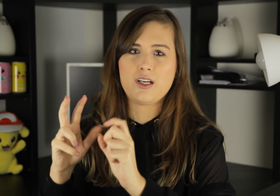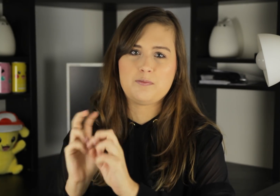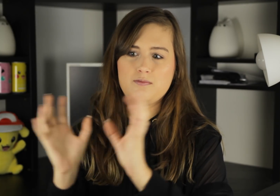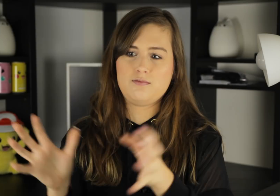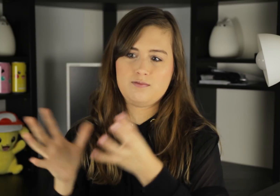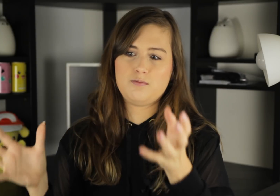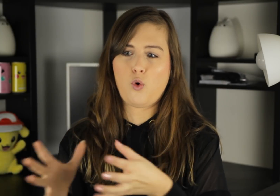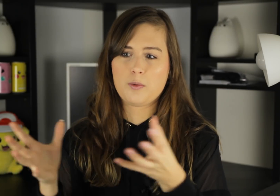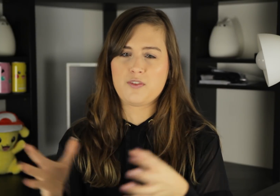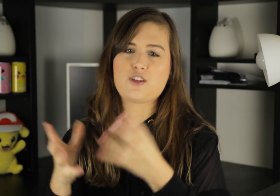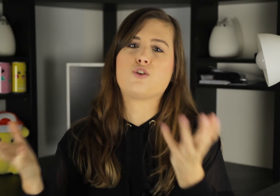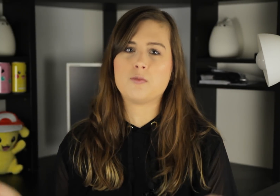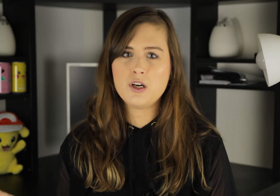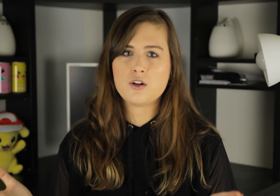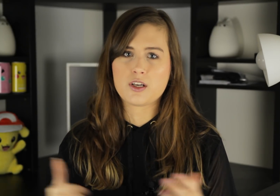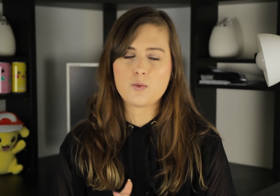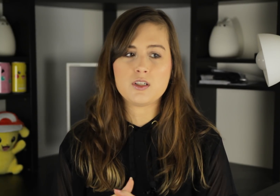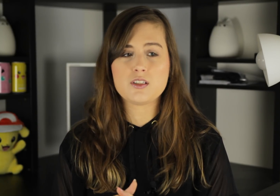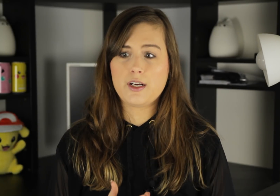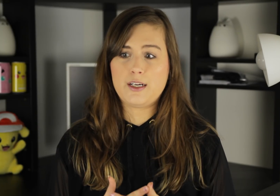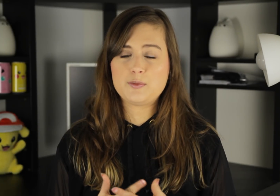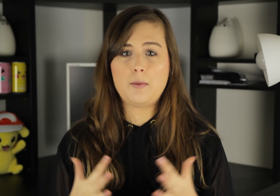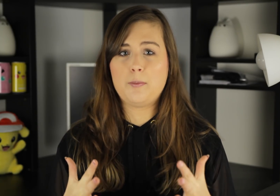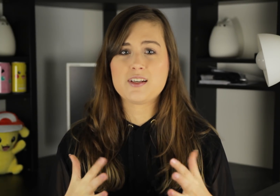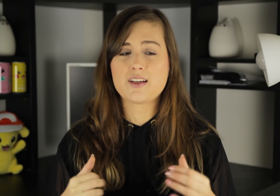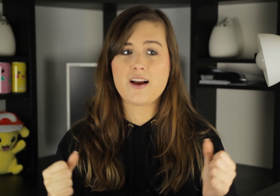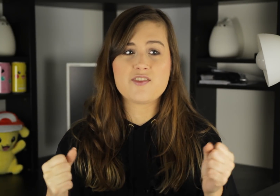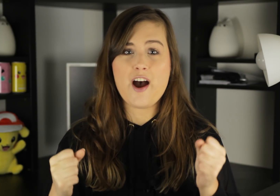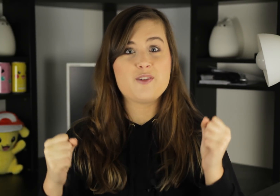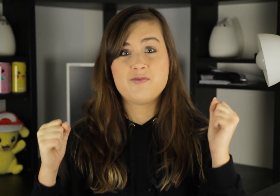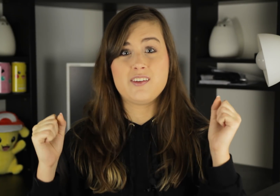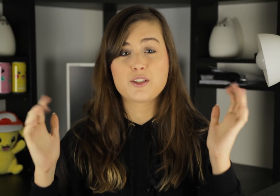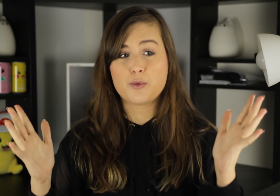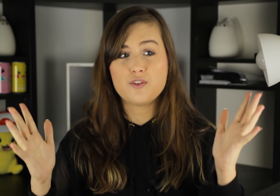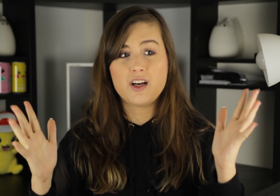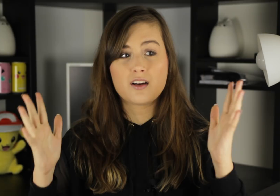the more professional looking ones. So yeah, I'm happy to say that it's improving,